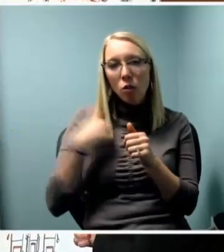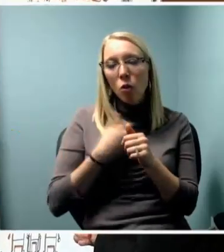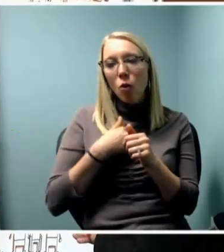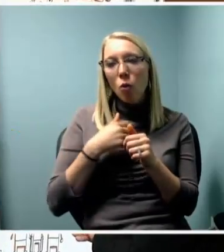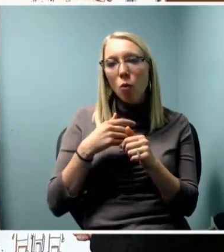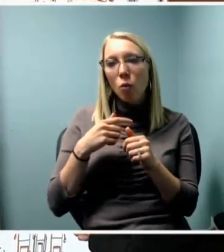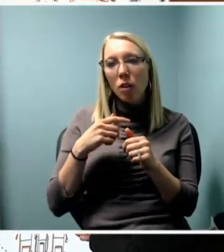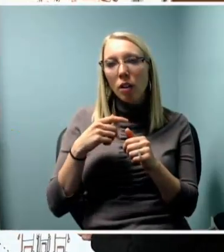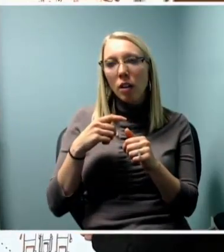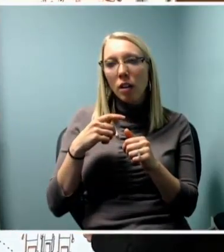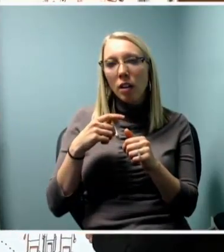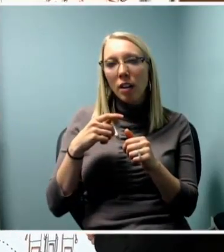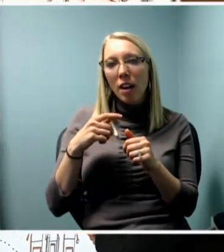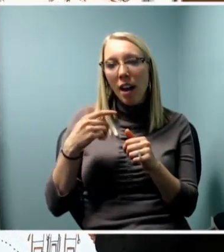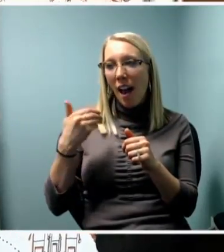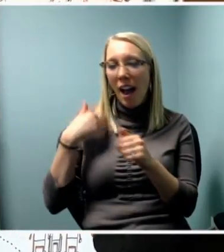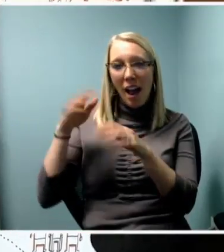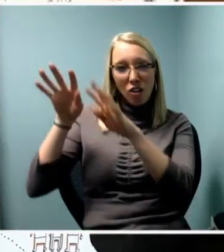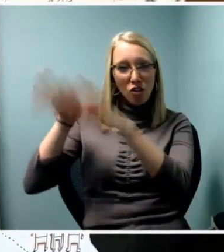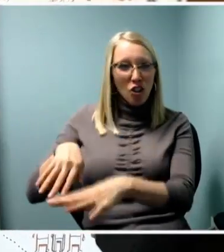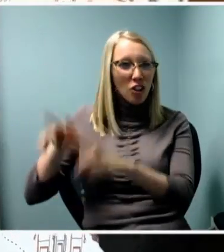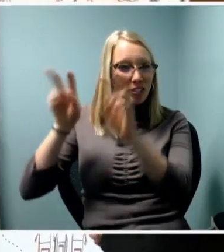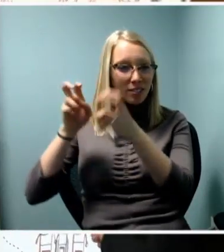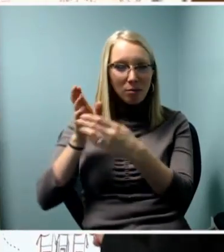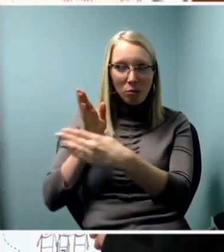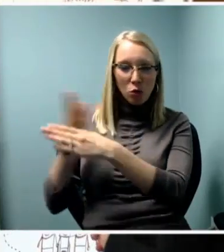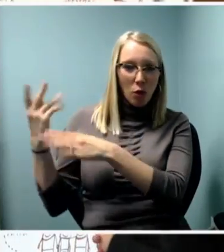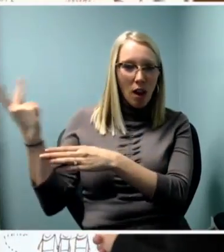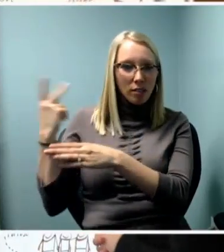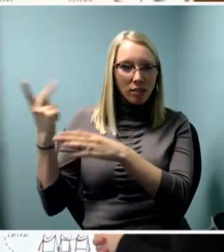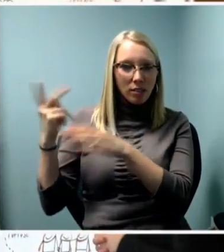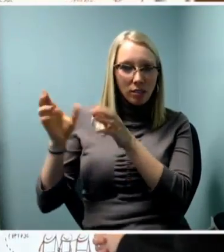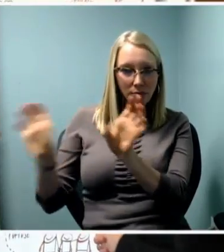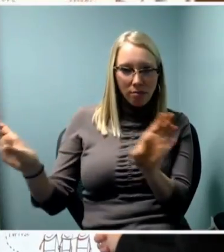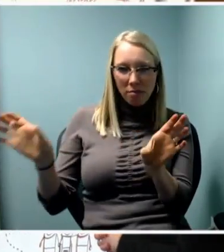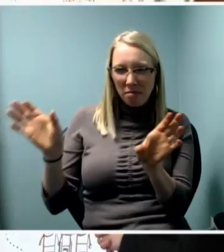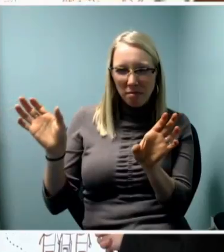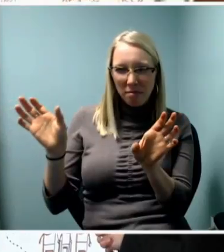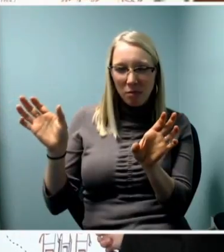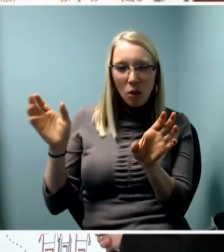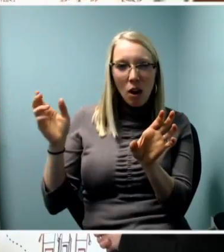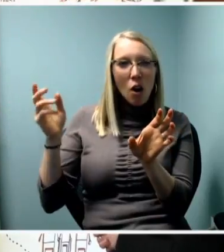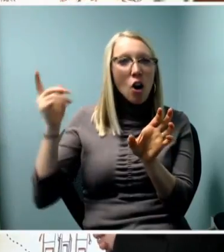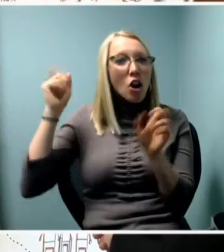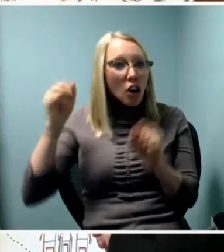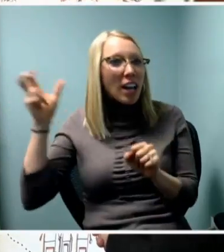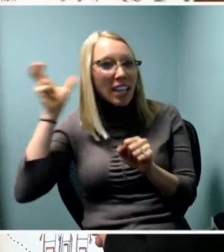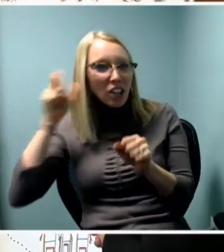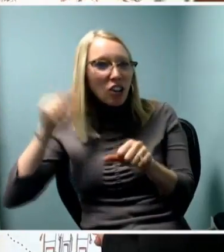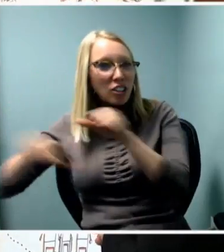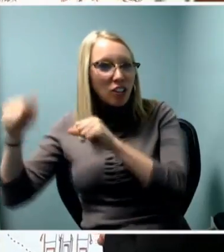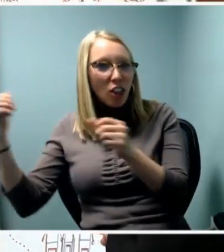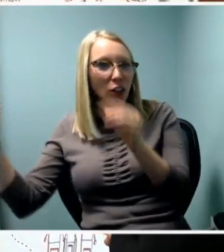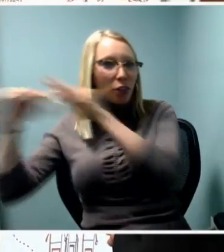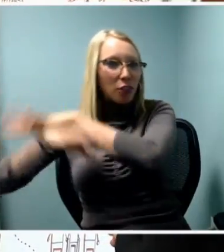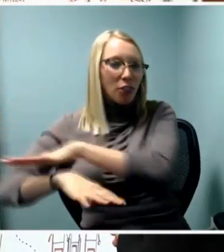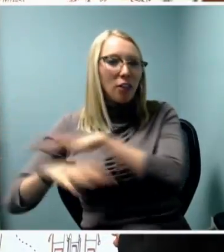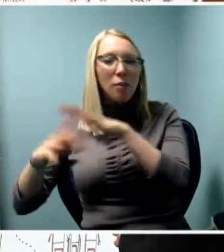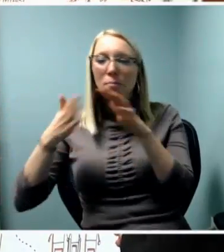was not going to really allow us to have separate conversations, so we thought that we would just become one conversation.